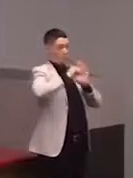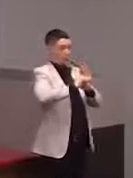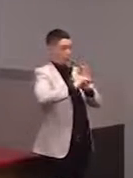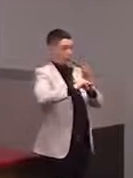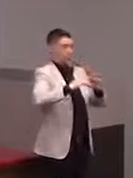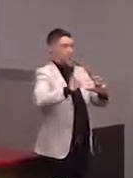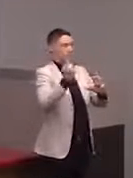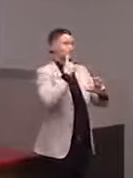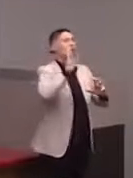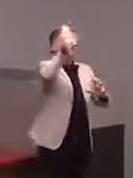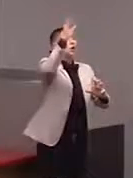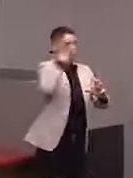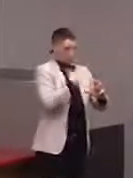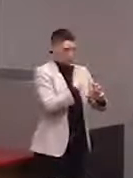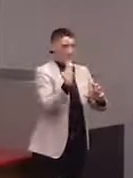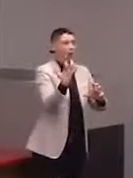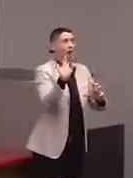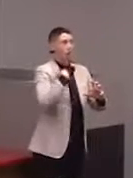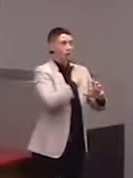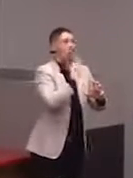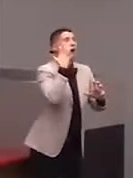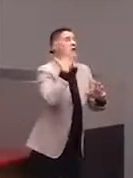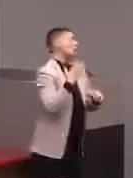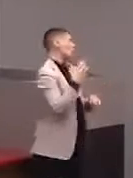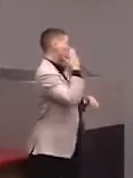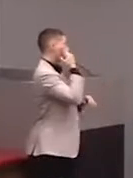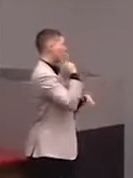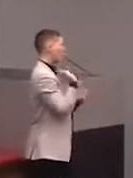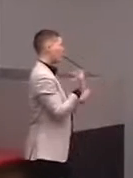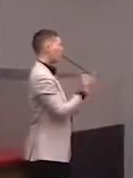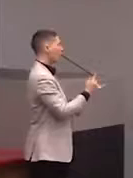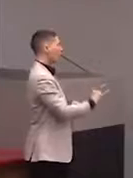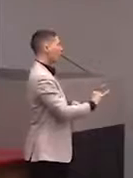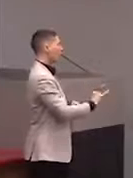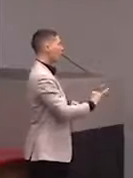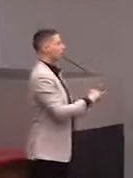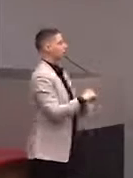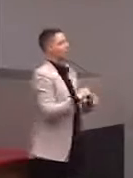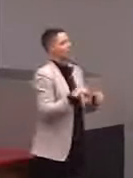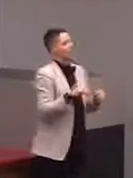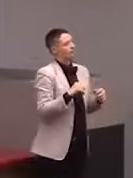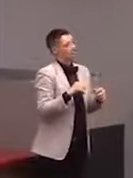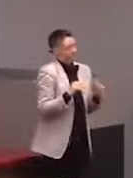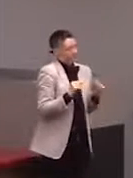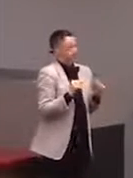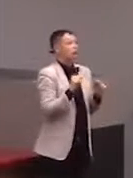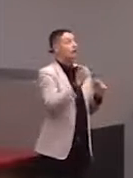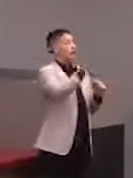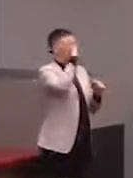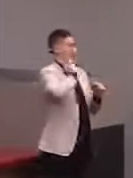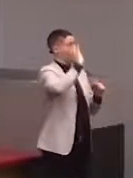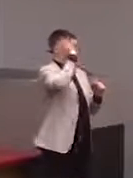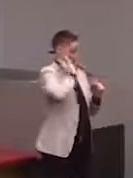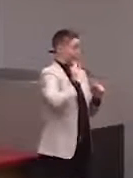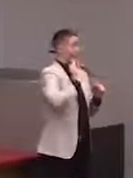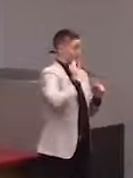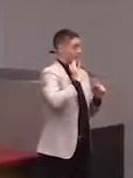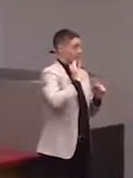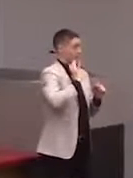And I was like, "I know, I know, I want one too." And it's a one-off that we're doing for this museum. We have, in the past, done stuff, like we've